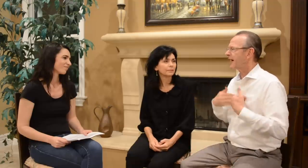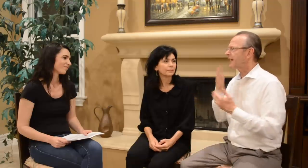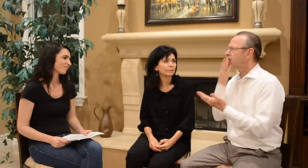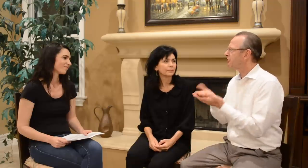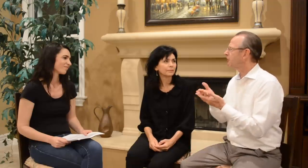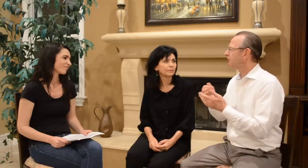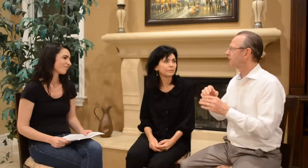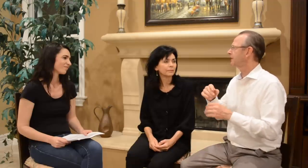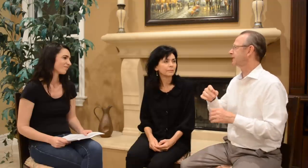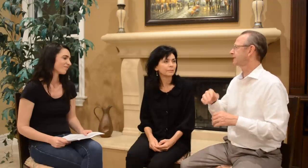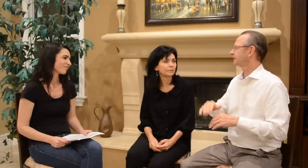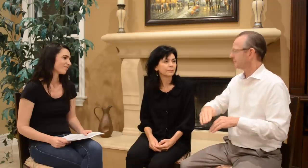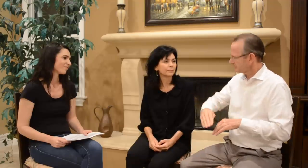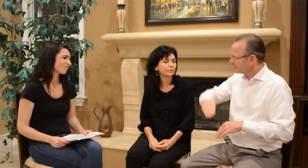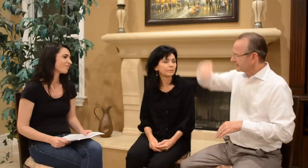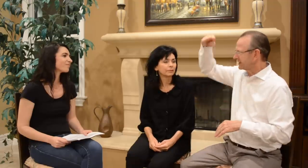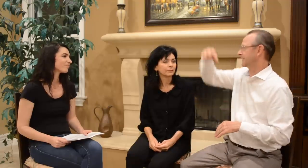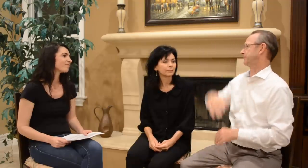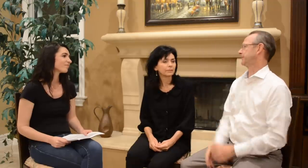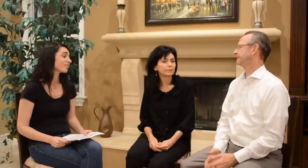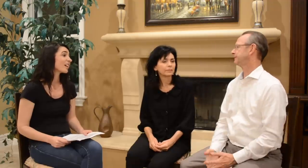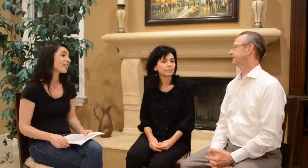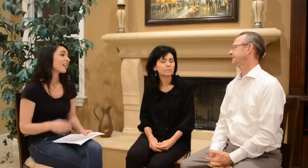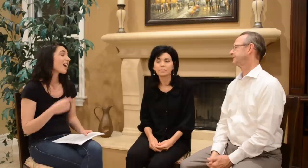But you had a good raising up.